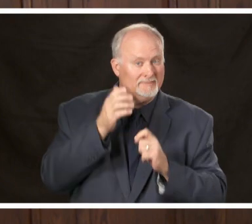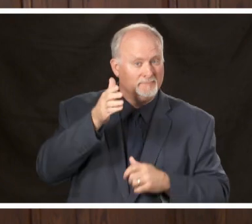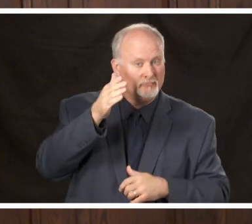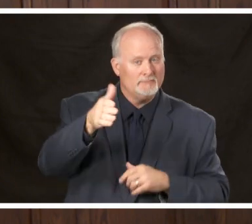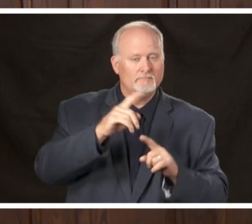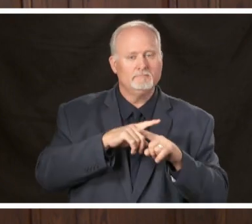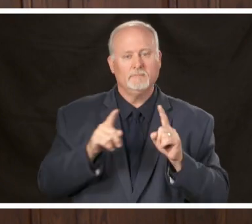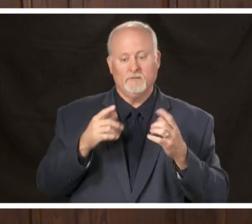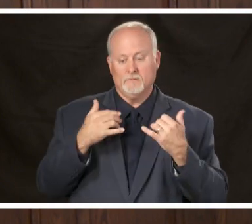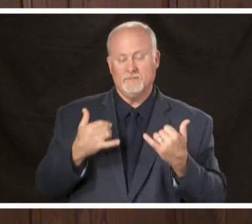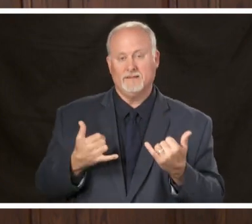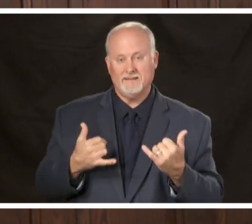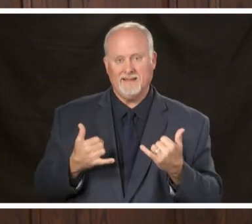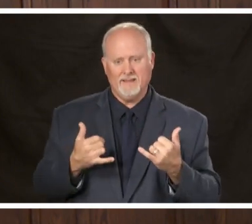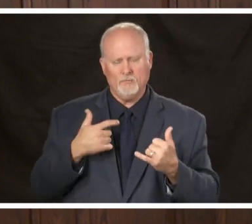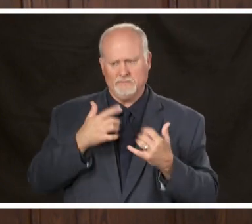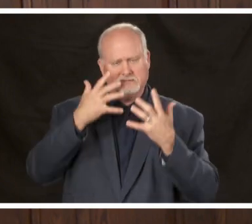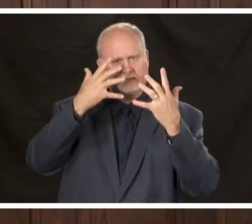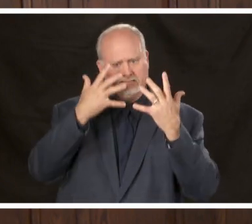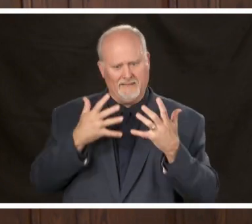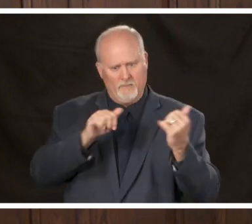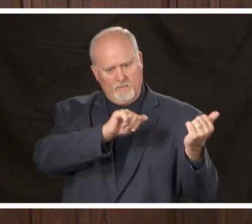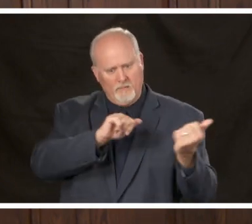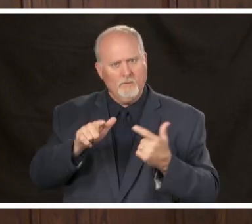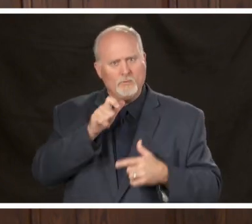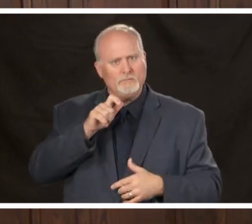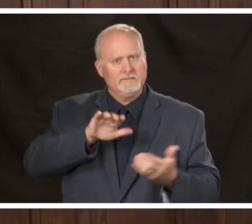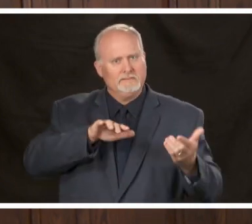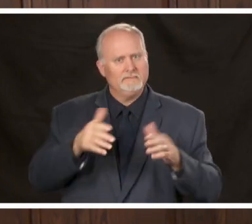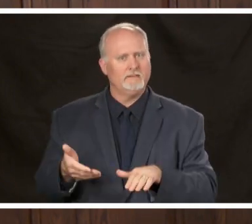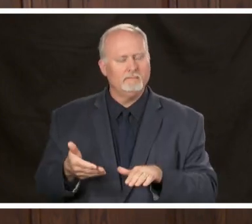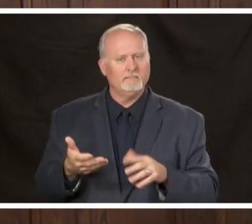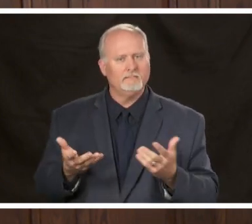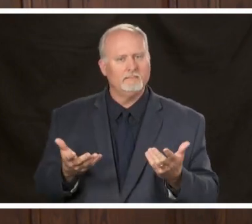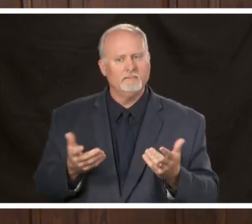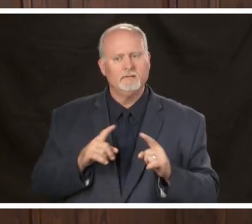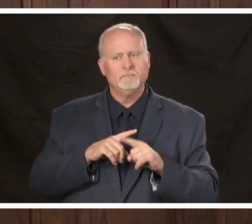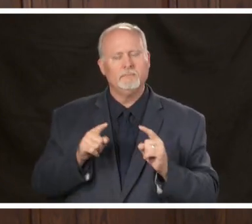very sad about all the deaths of course but we're glad that so far we're not